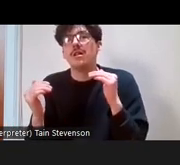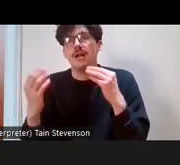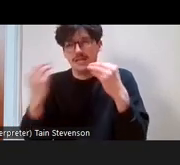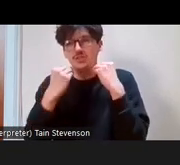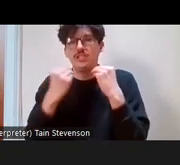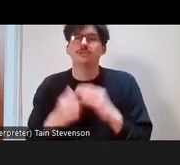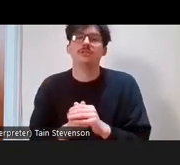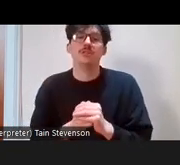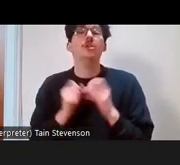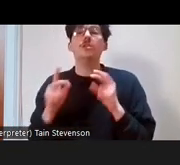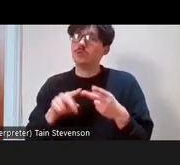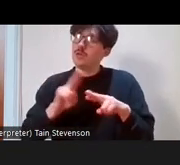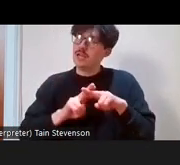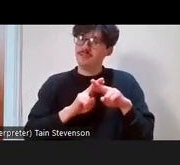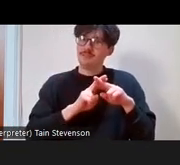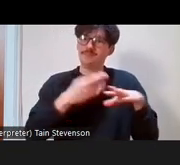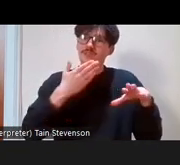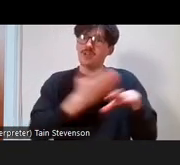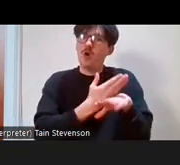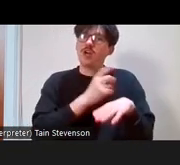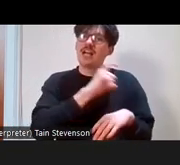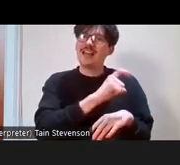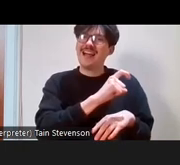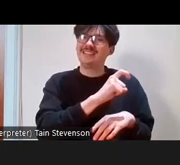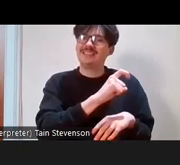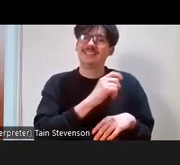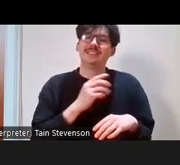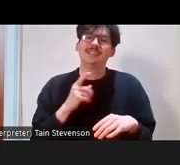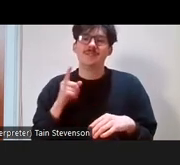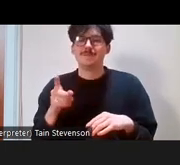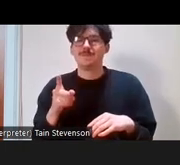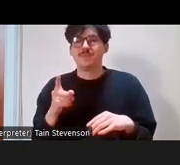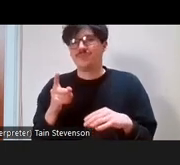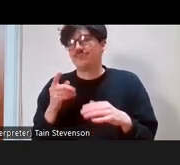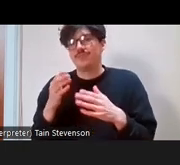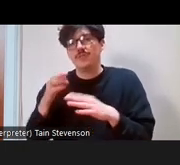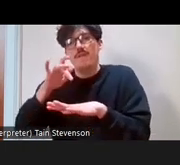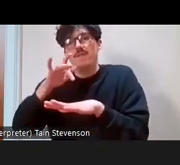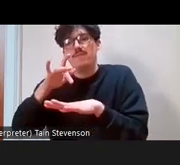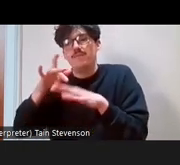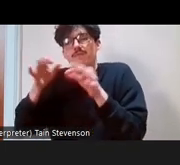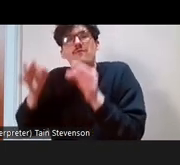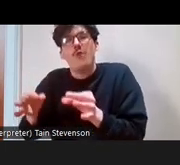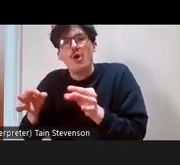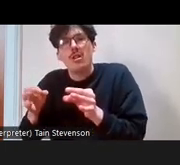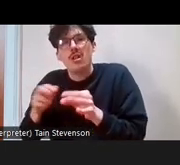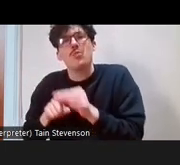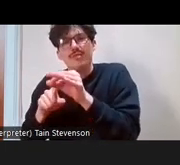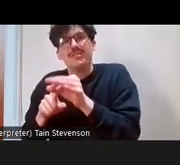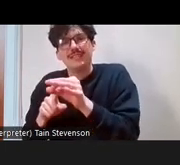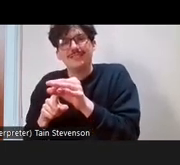are less likely to have formal qualifications and particularly further or higher level